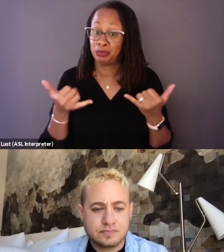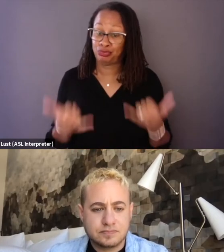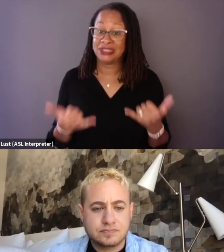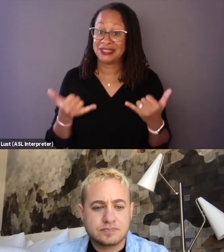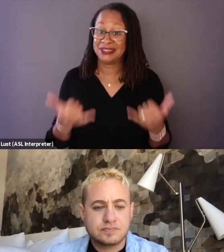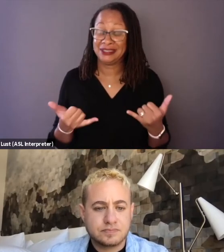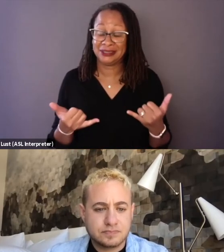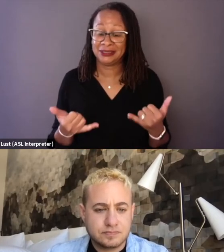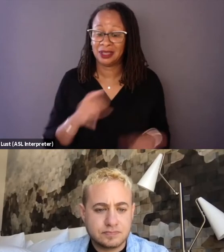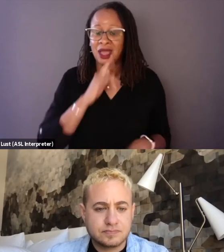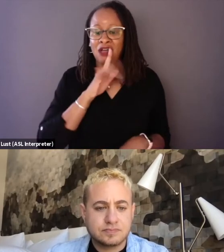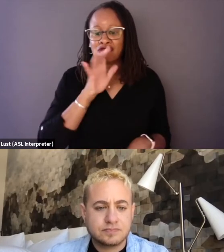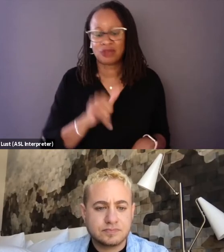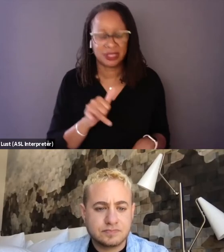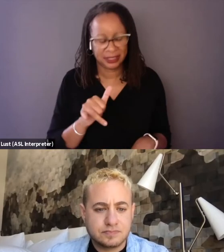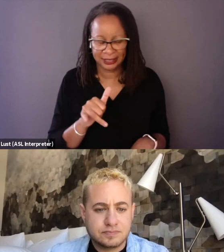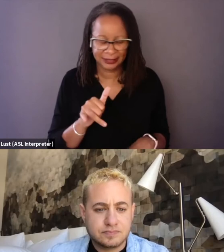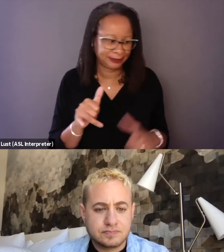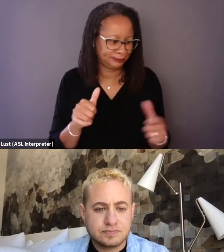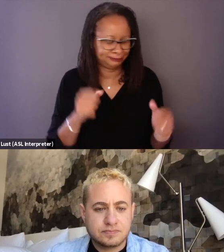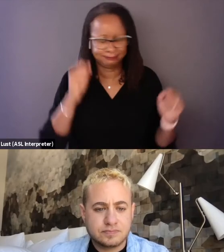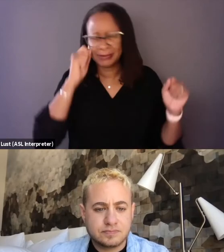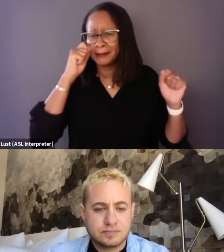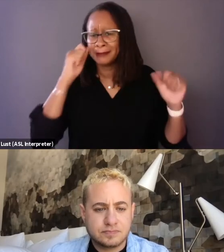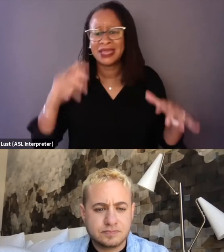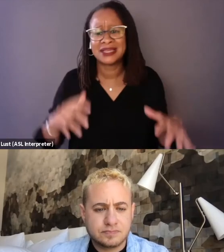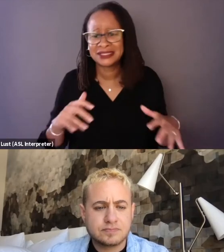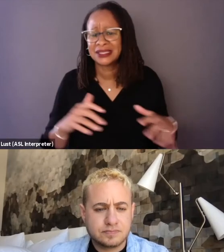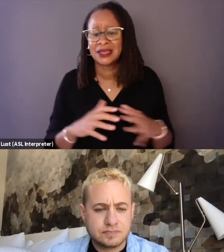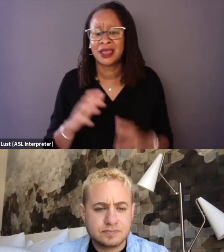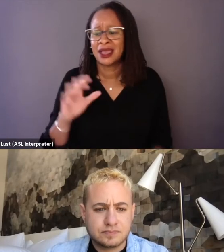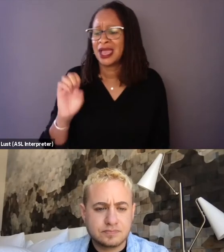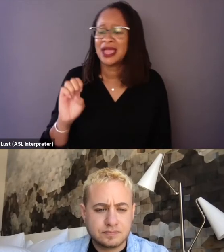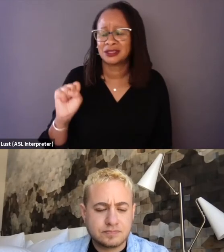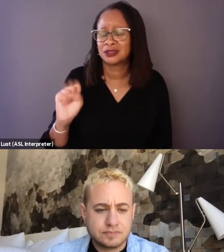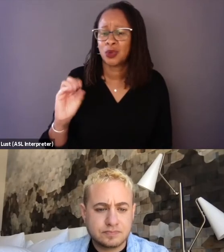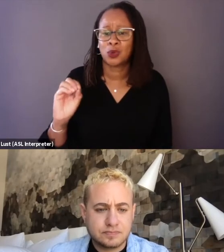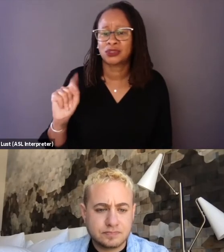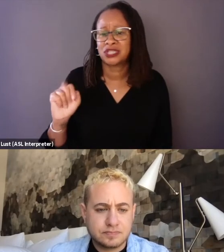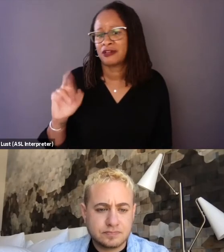a really profound... I don't know, esoteric sense of